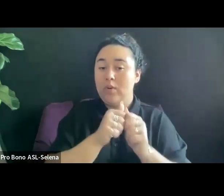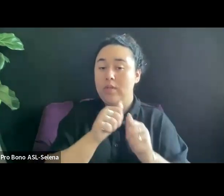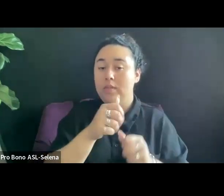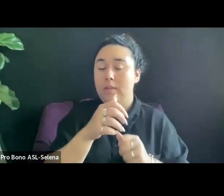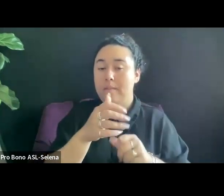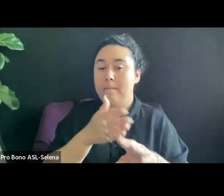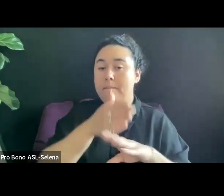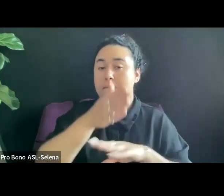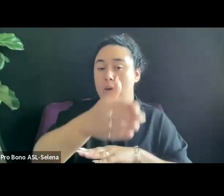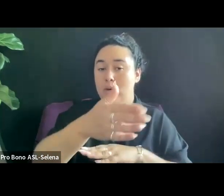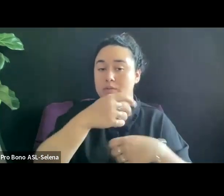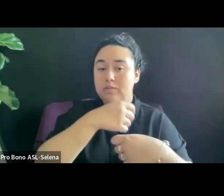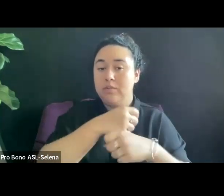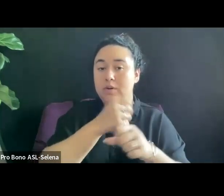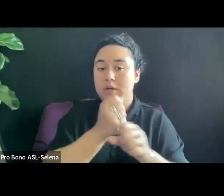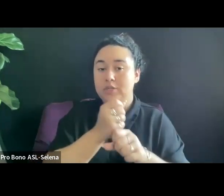YOURS AND NOT THE DISTRIBUTORS.